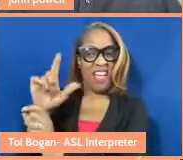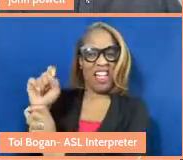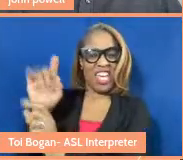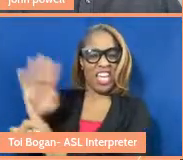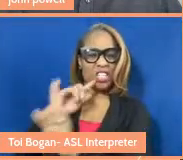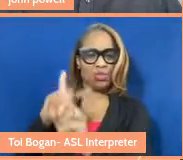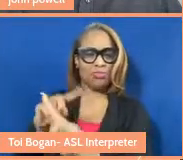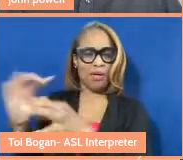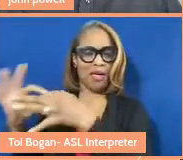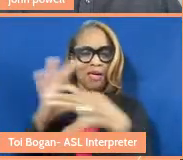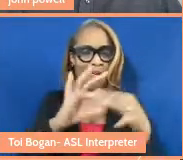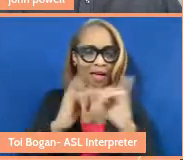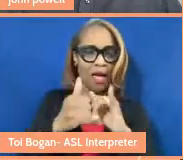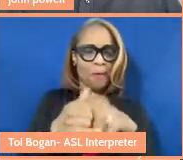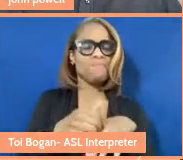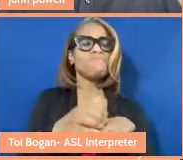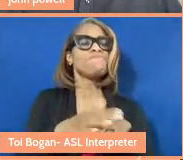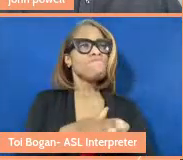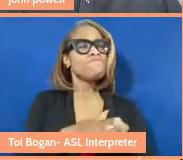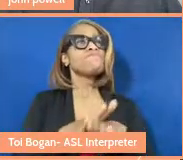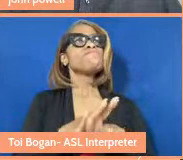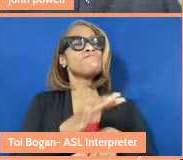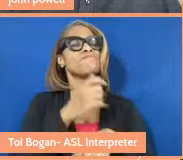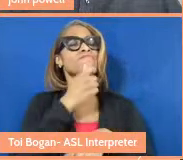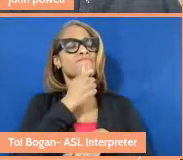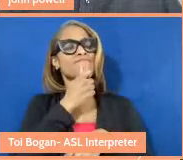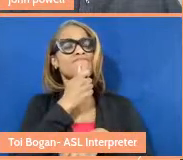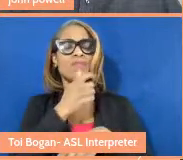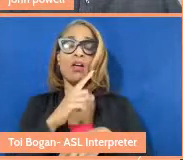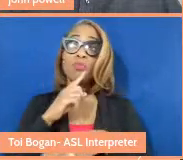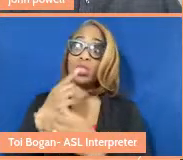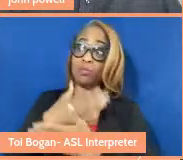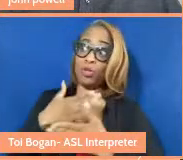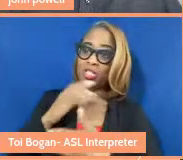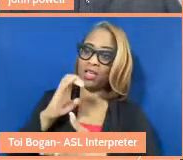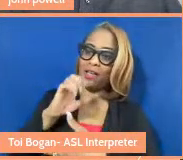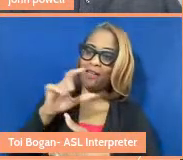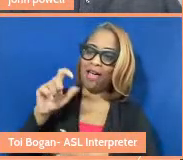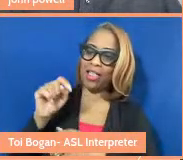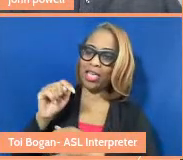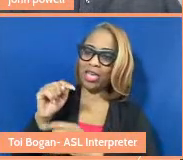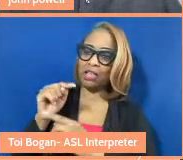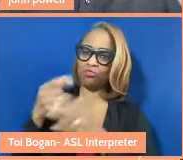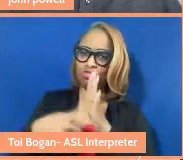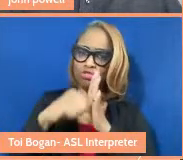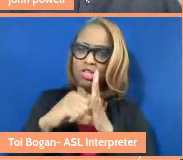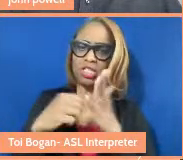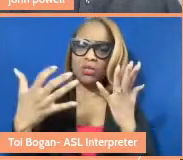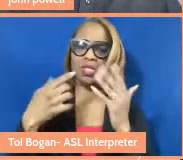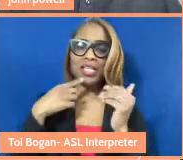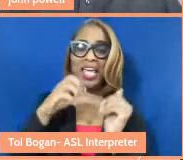Well, I mean, I so appreciate Elliot really pointing out that care is at the center of